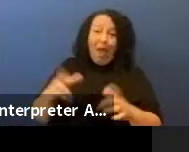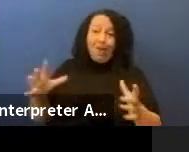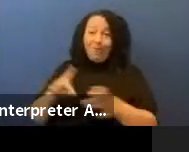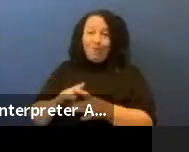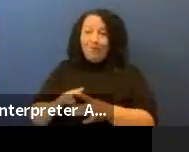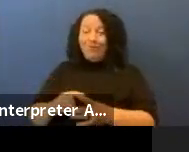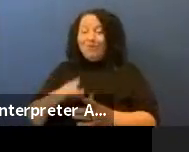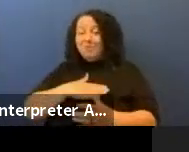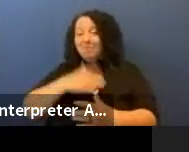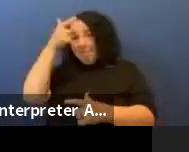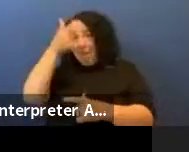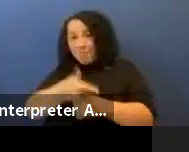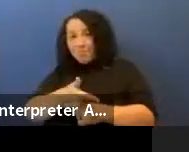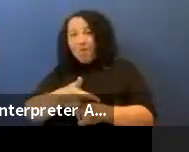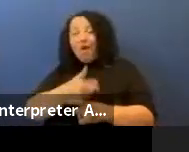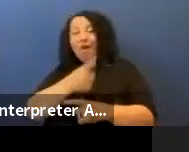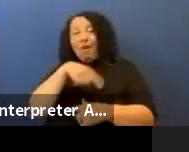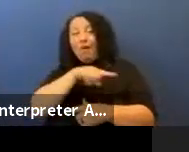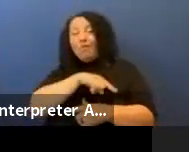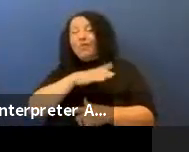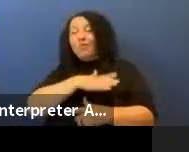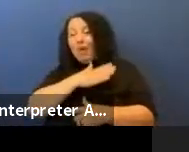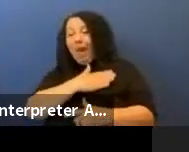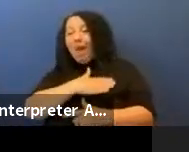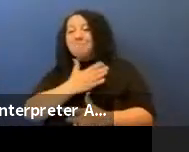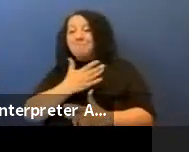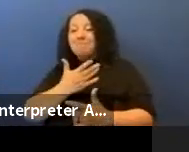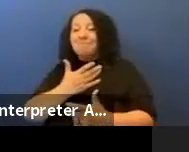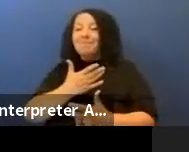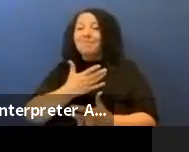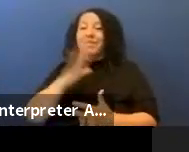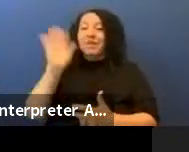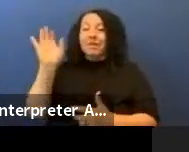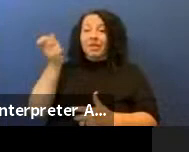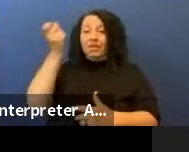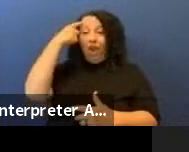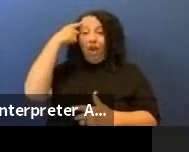we're happy for it. The federal government says you can only be a